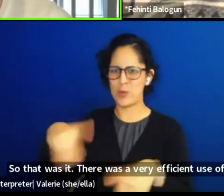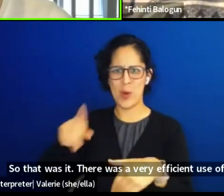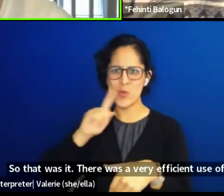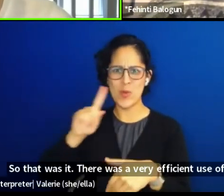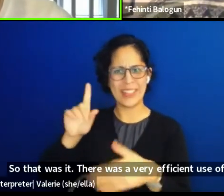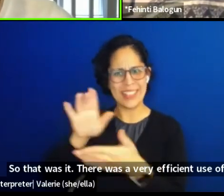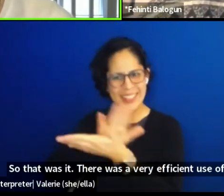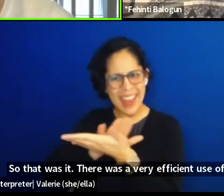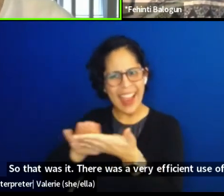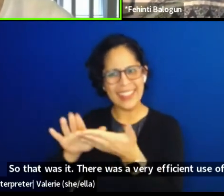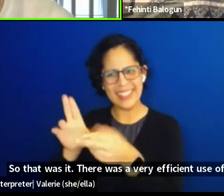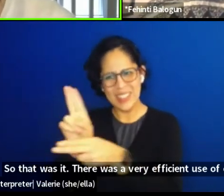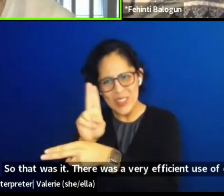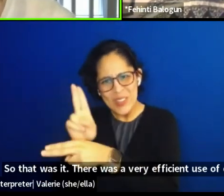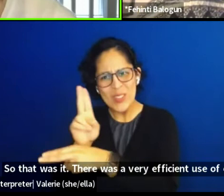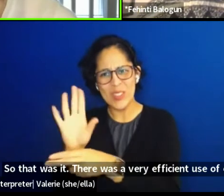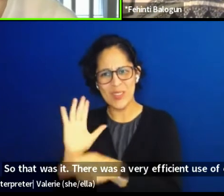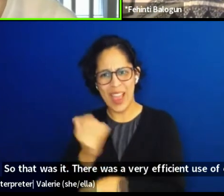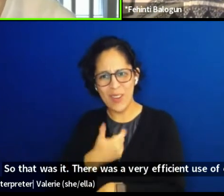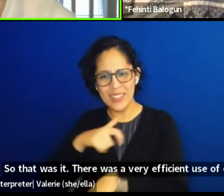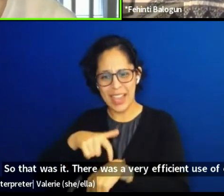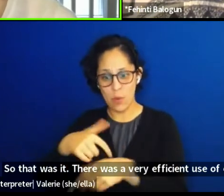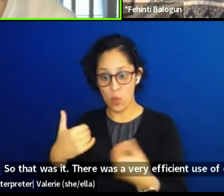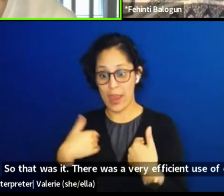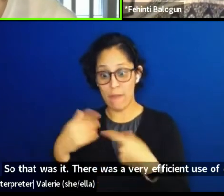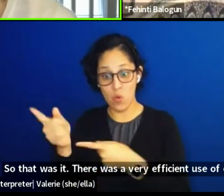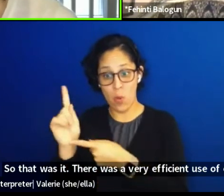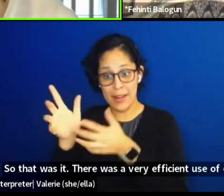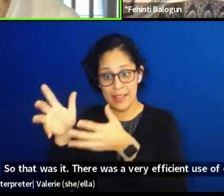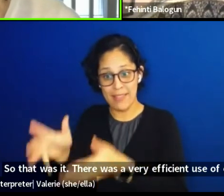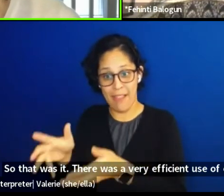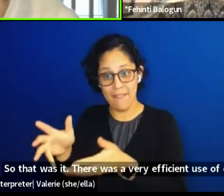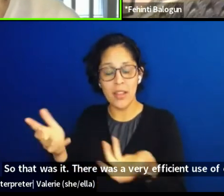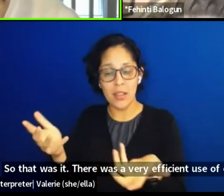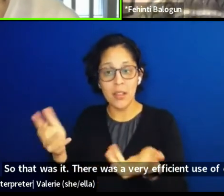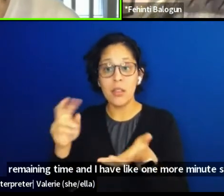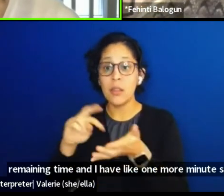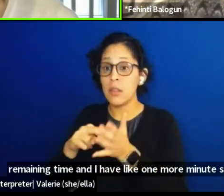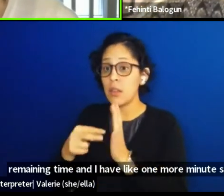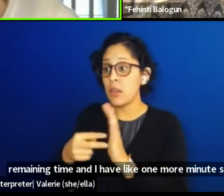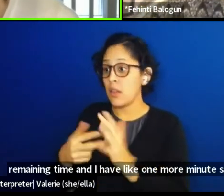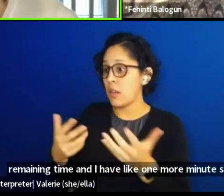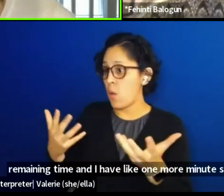And I have like one more minute. So I just wanted to make sure everyone knows